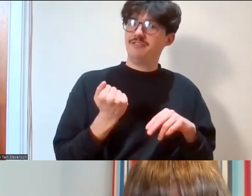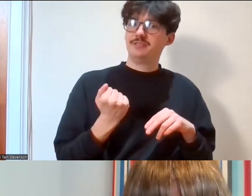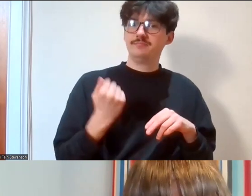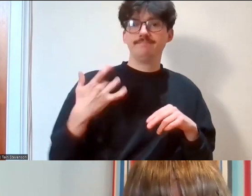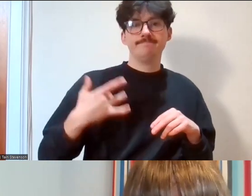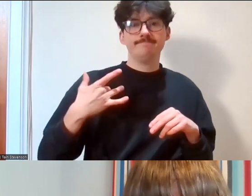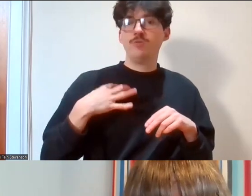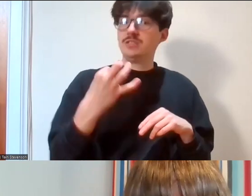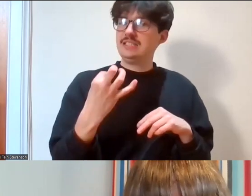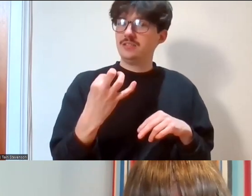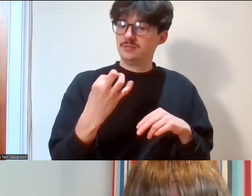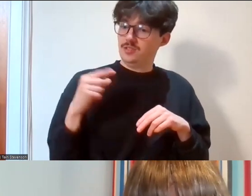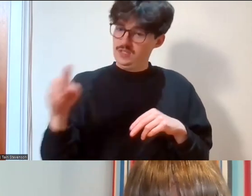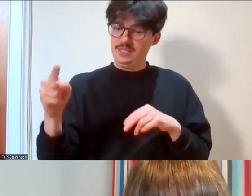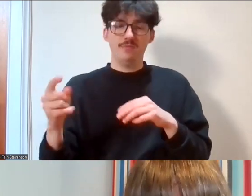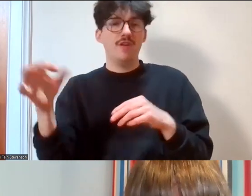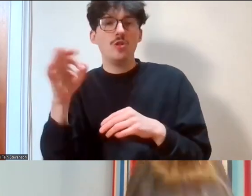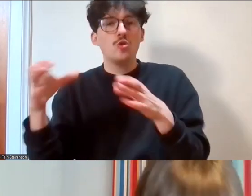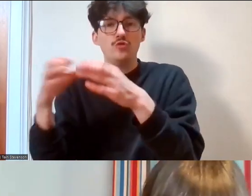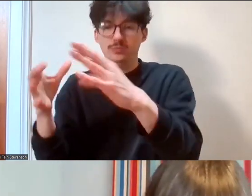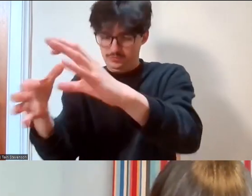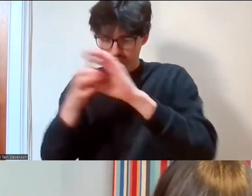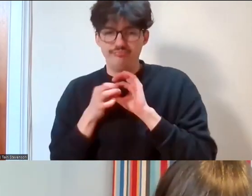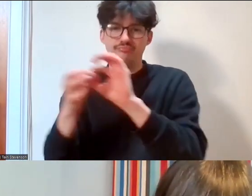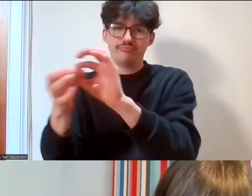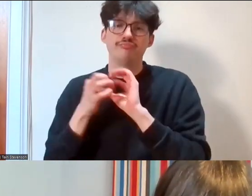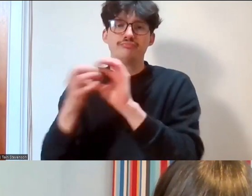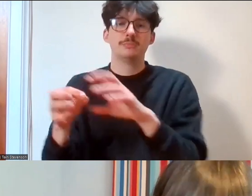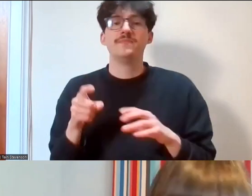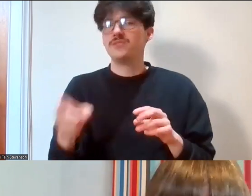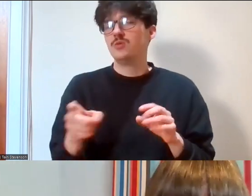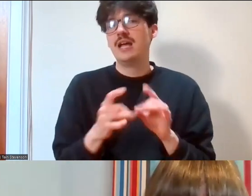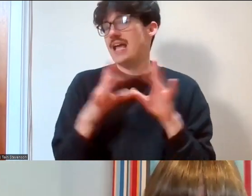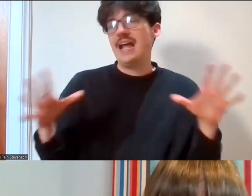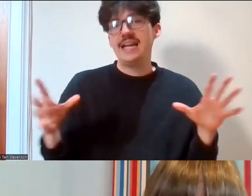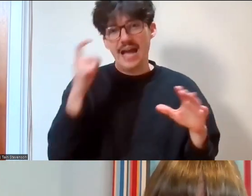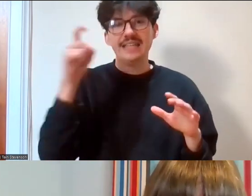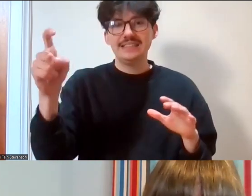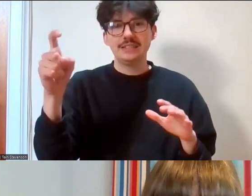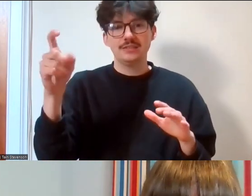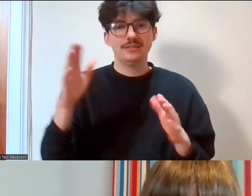the volunteers there so we're open to, you know, any idea or anything that involves cooperation and